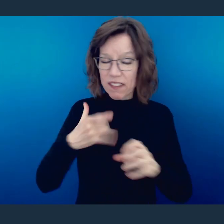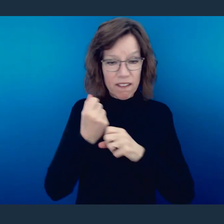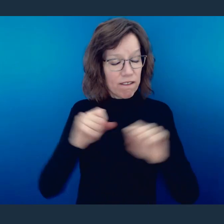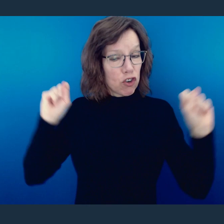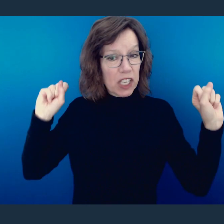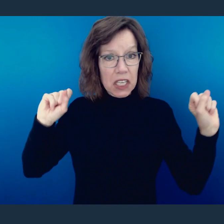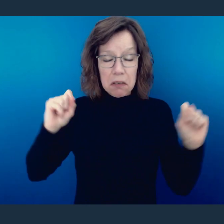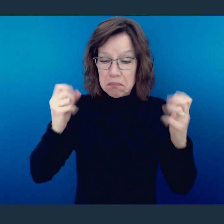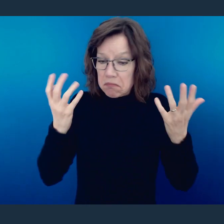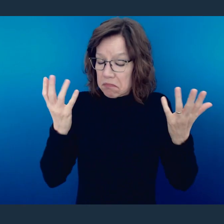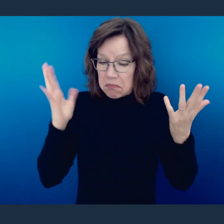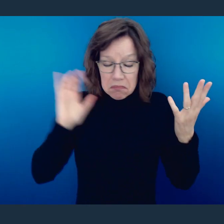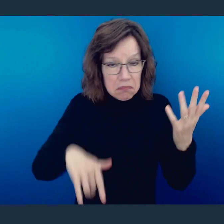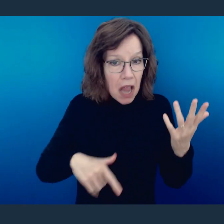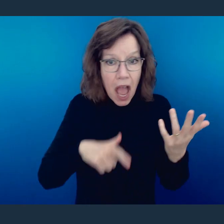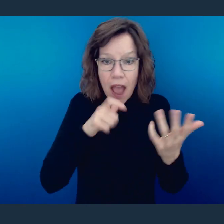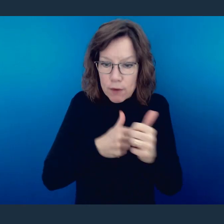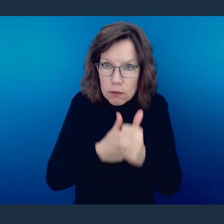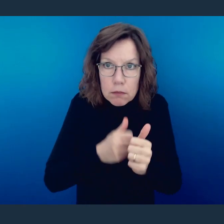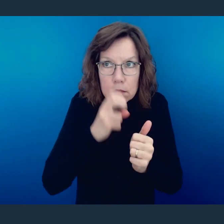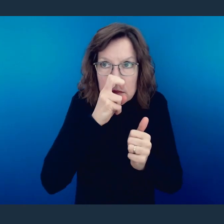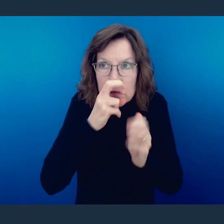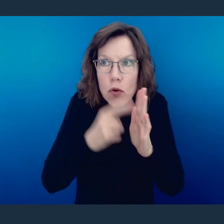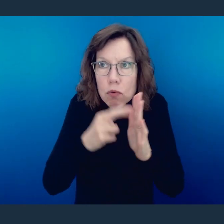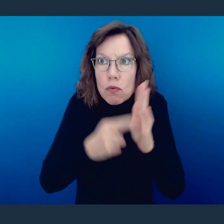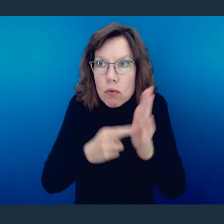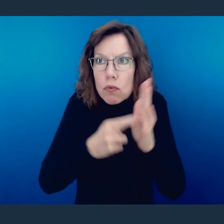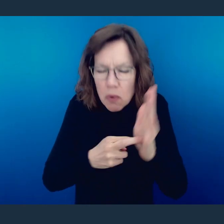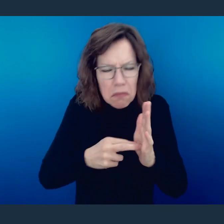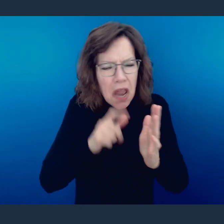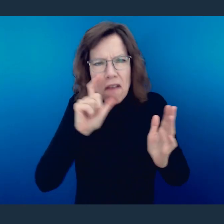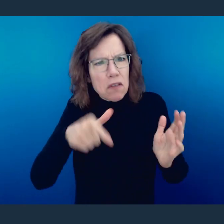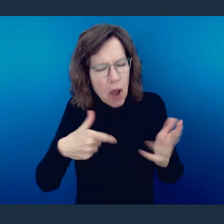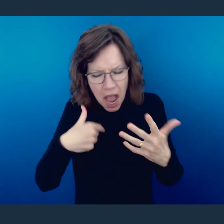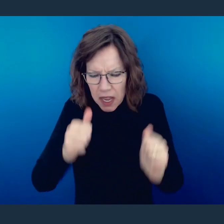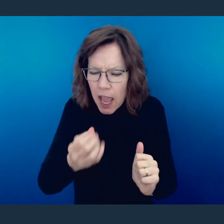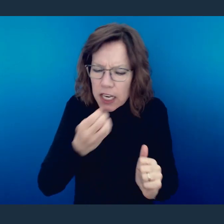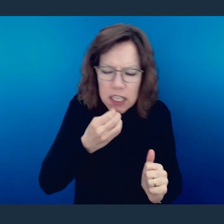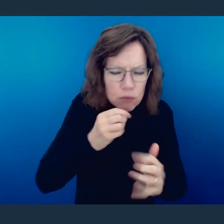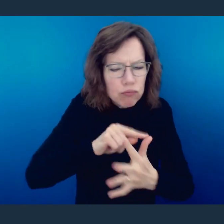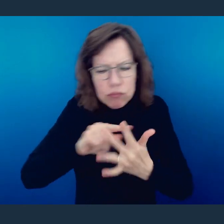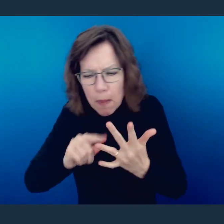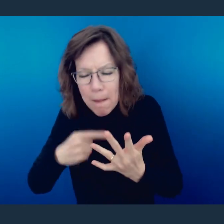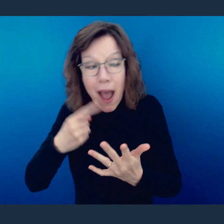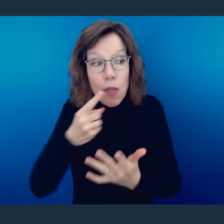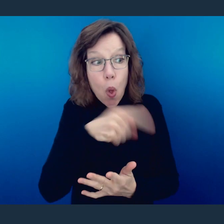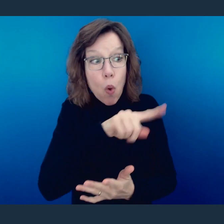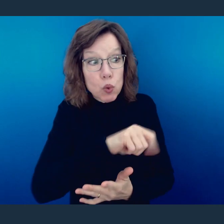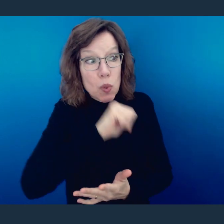feeling free, and in that, feel free to do what we are doing, he says that we are to